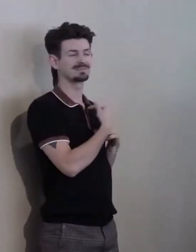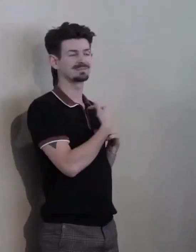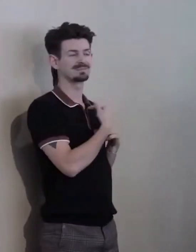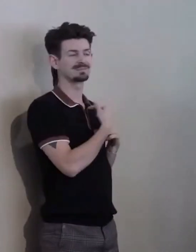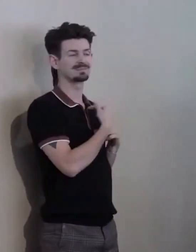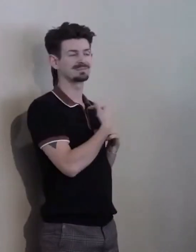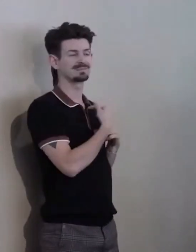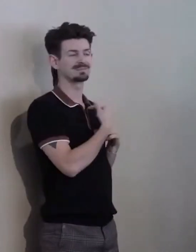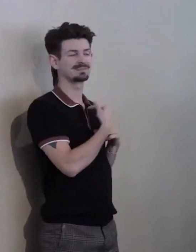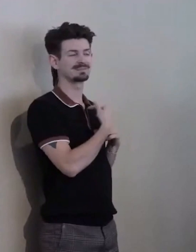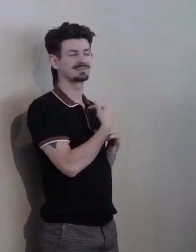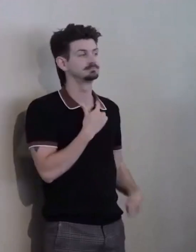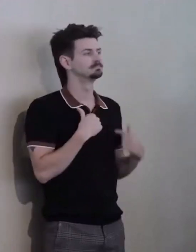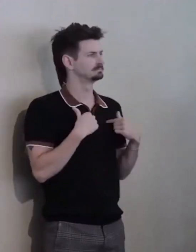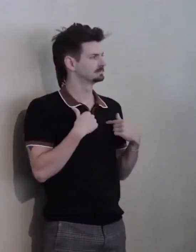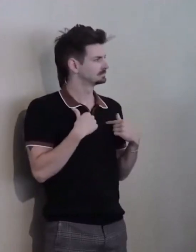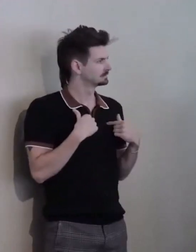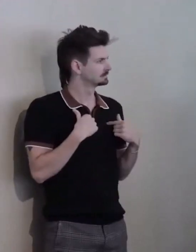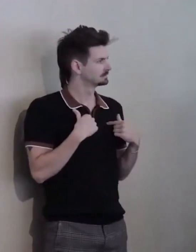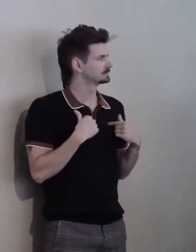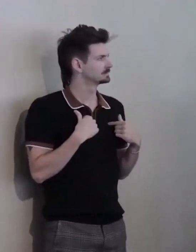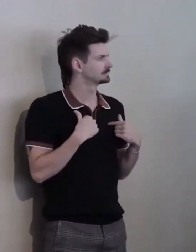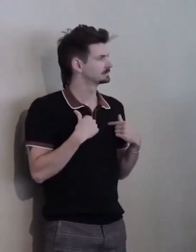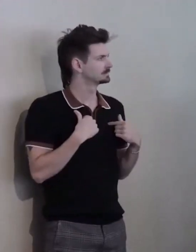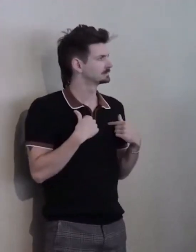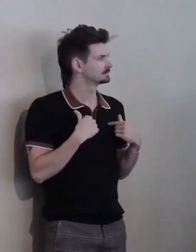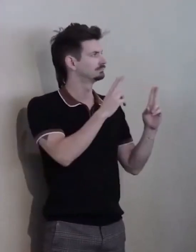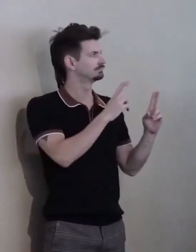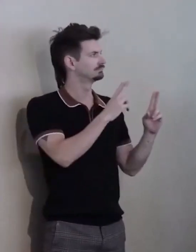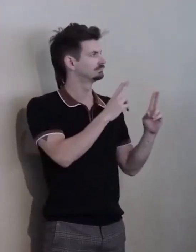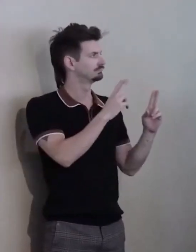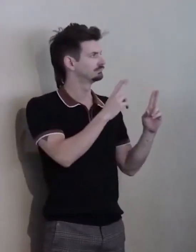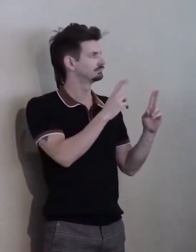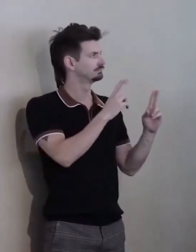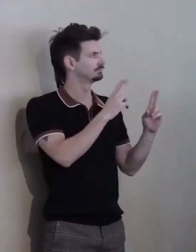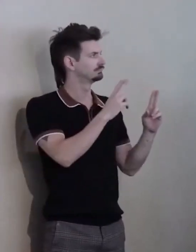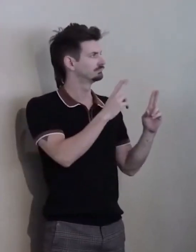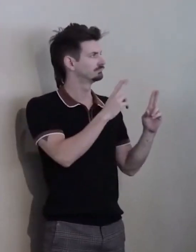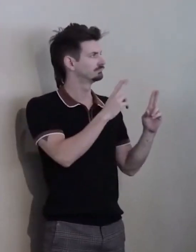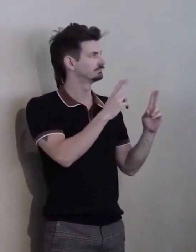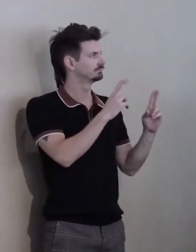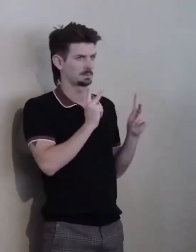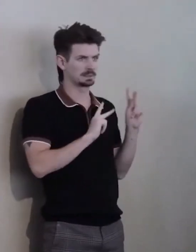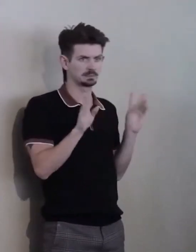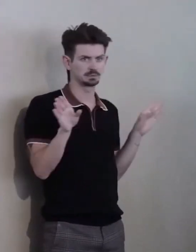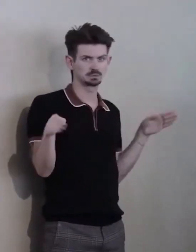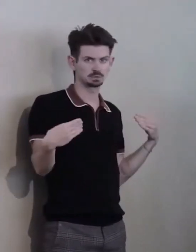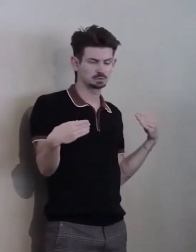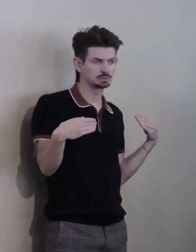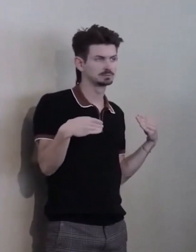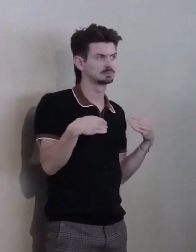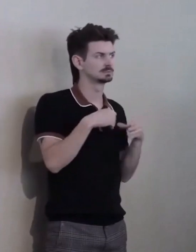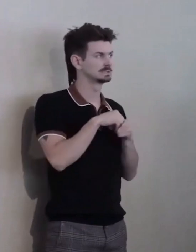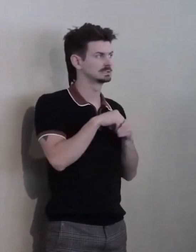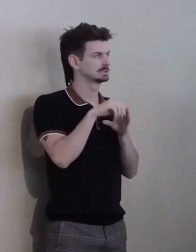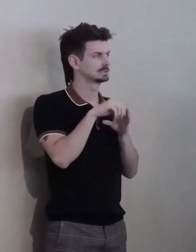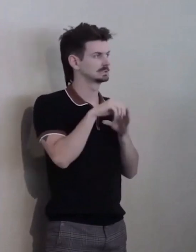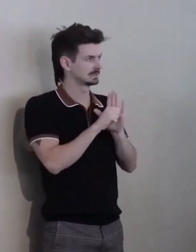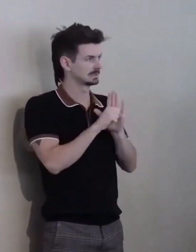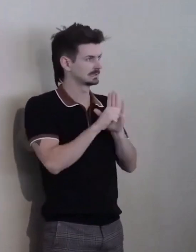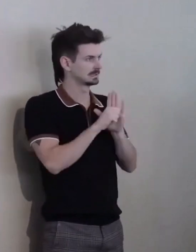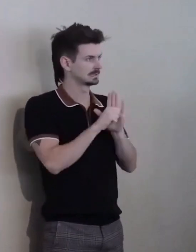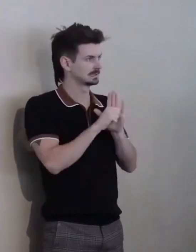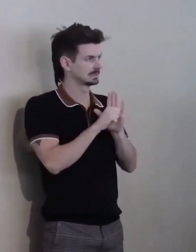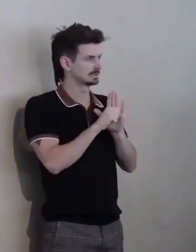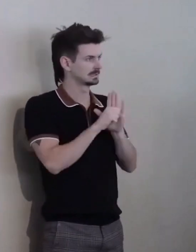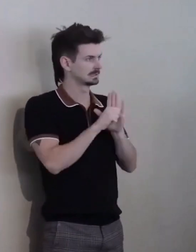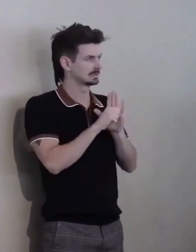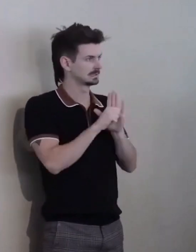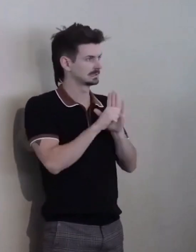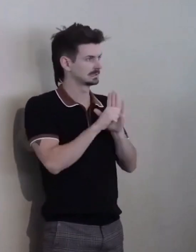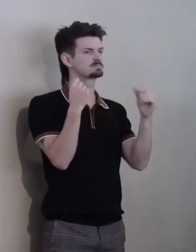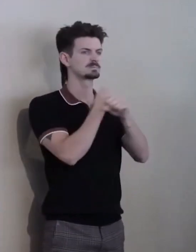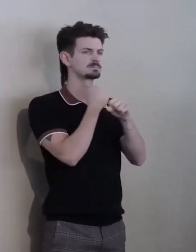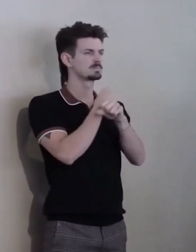I am grateful to the people in this room and in this state, who had the foresight to fight for the ADA all around the country and in Colorado,